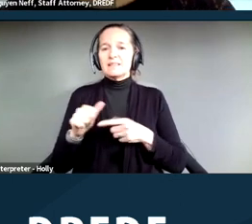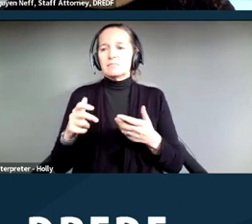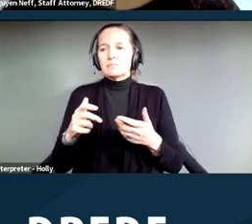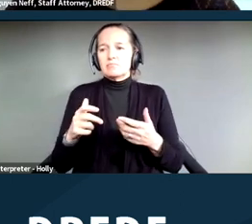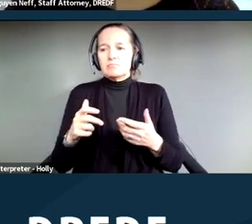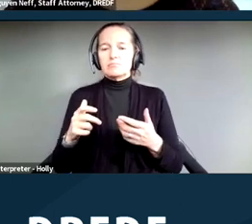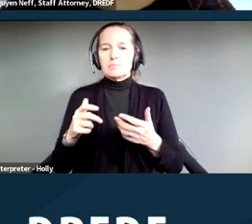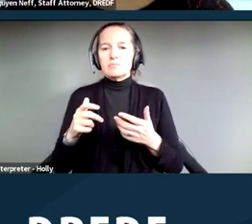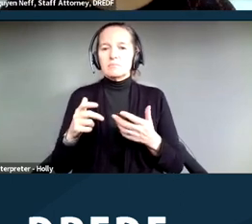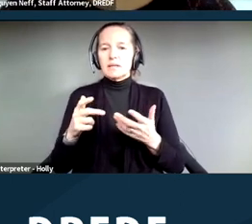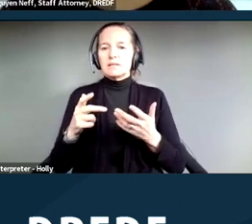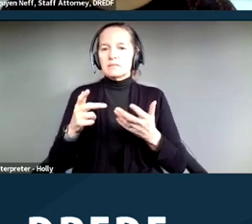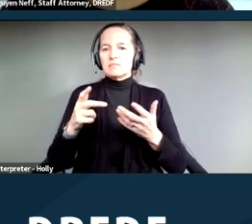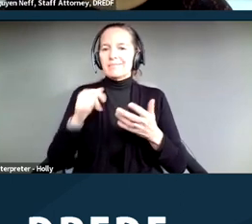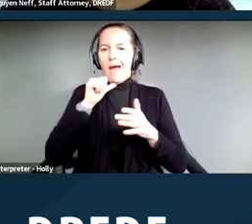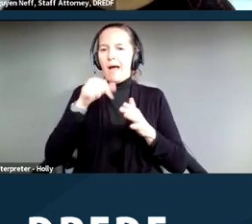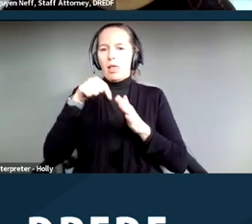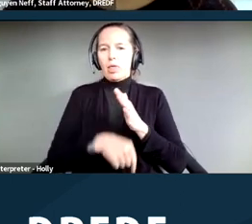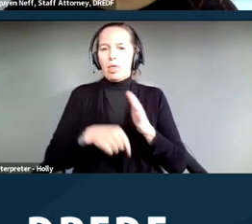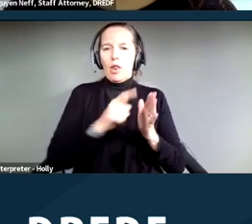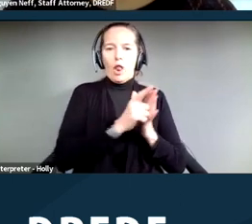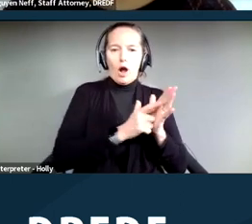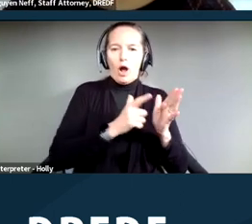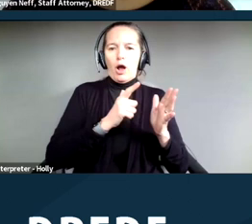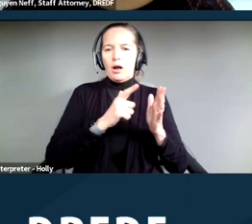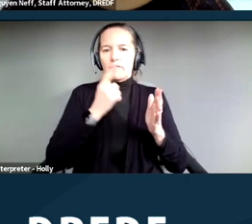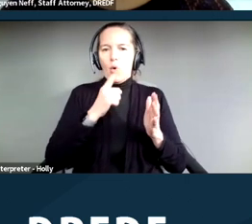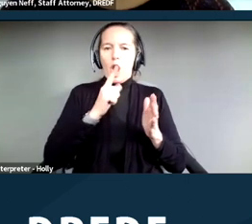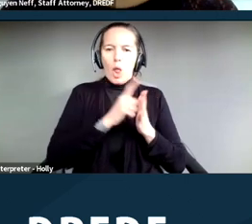attorneys and non‑attorneys. And all sorts of people who are advocating for unhoused people.